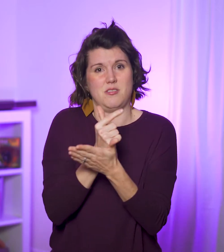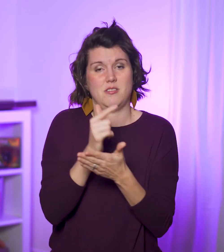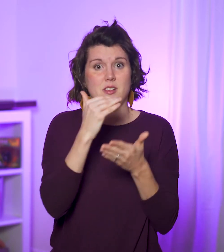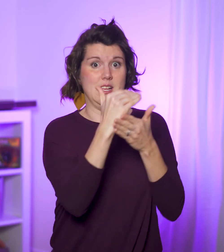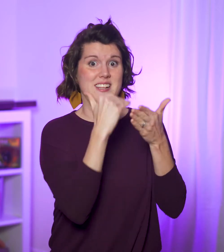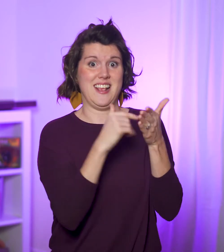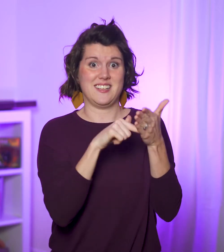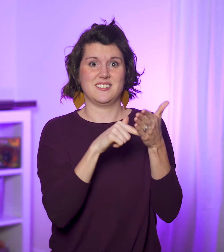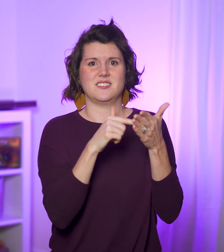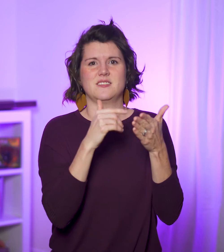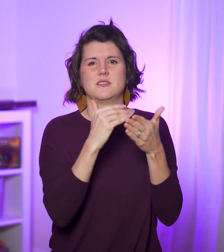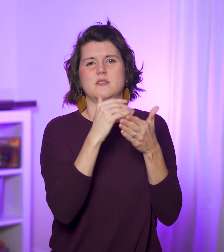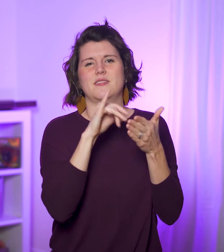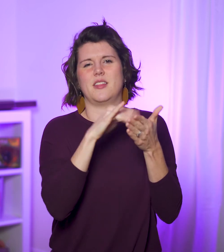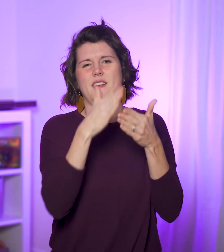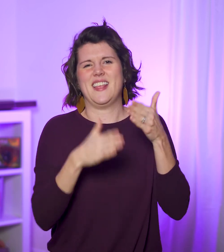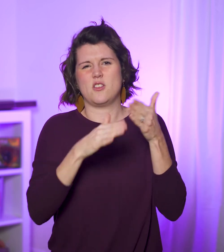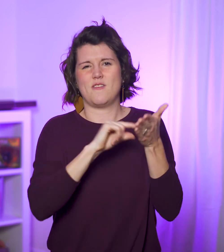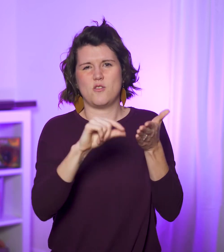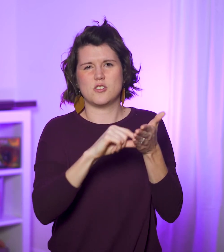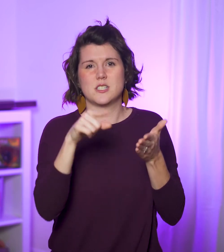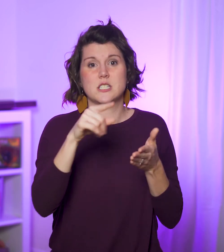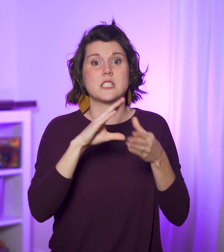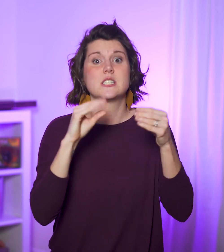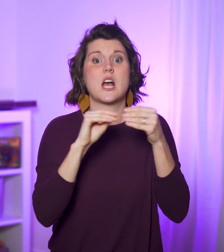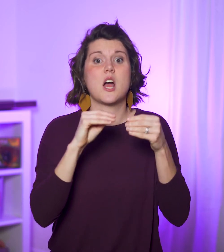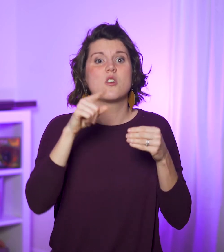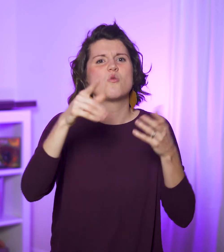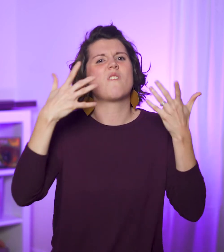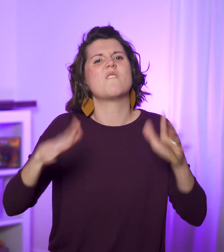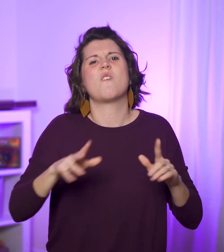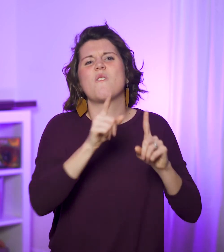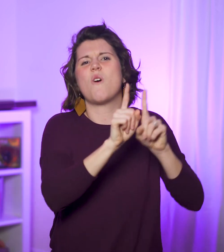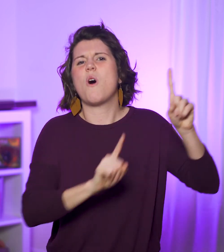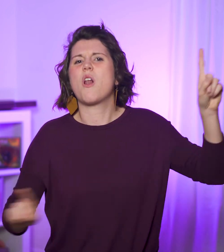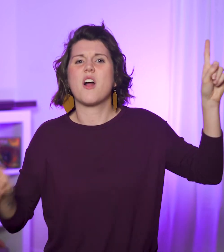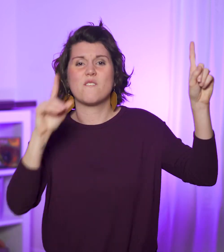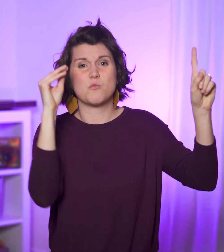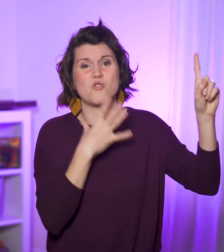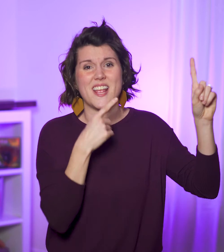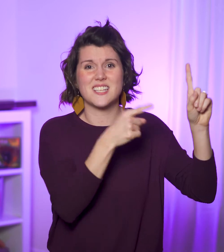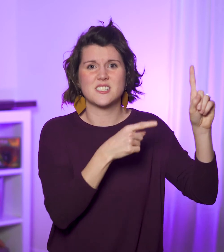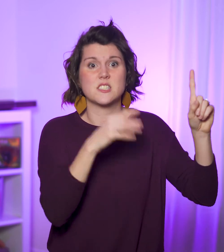At the end of that verse, he says, “You have fallen away from grace.”